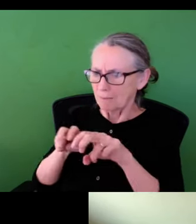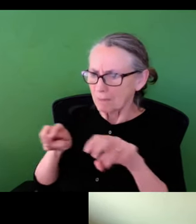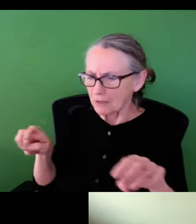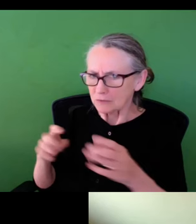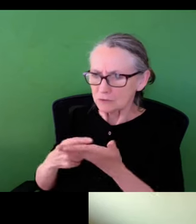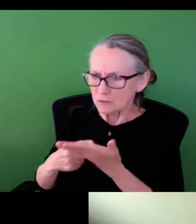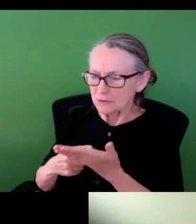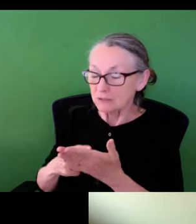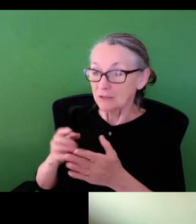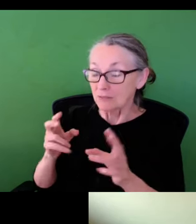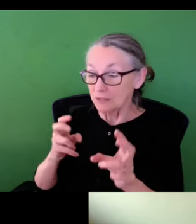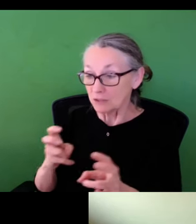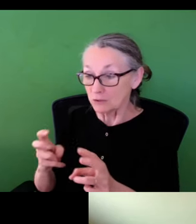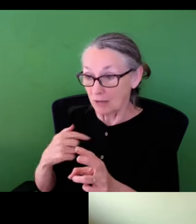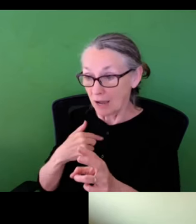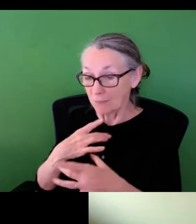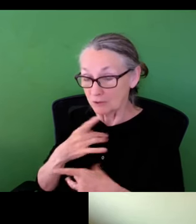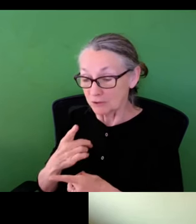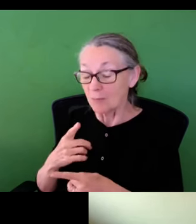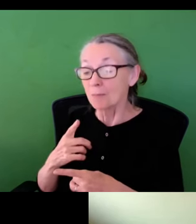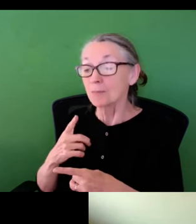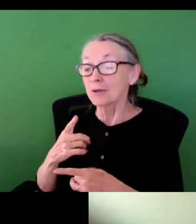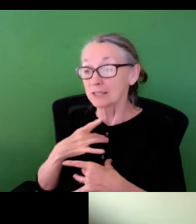by having me sit on panels to discuss not only the issues